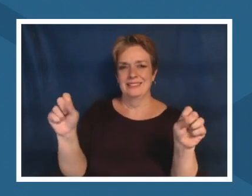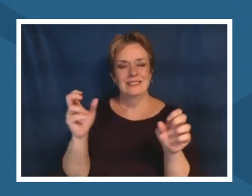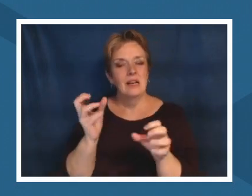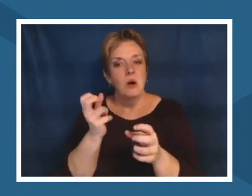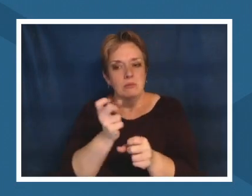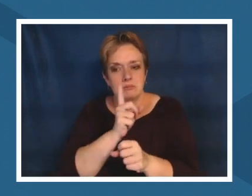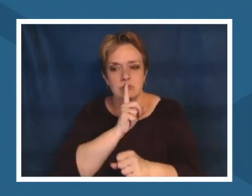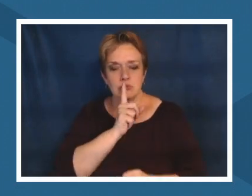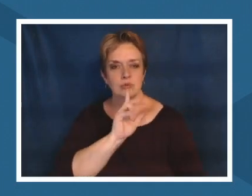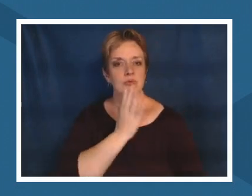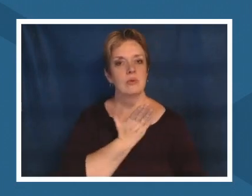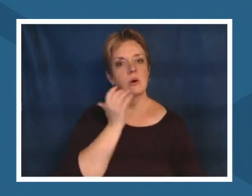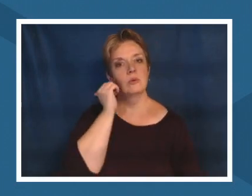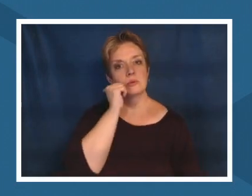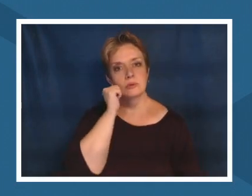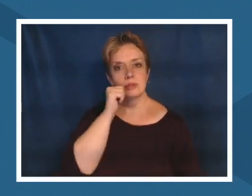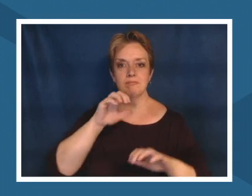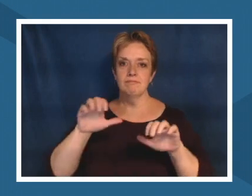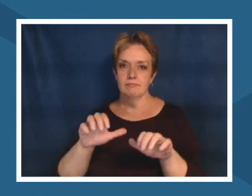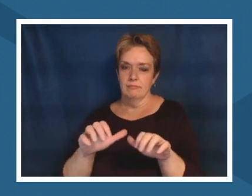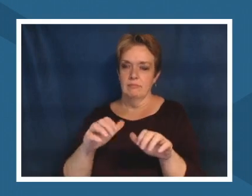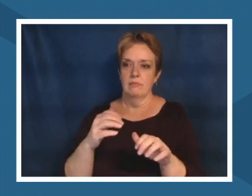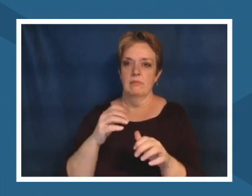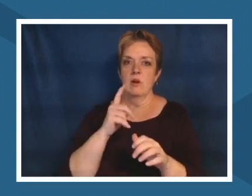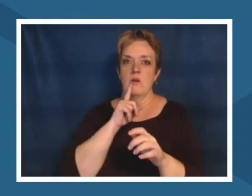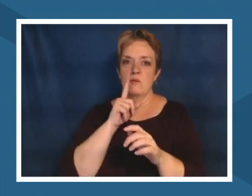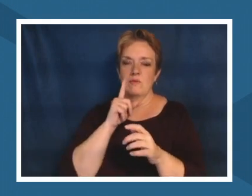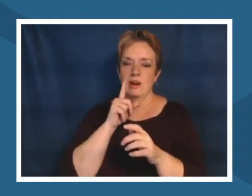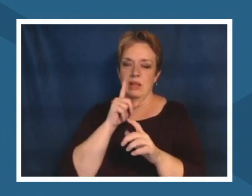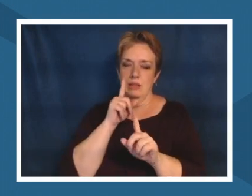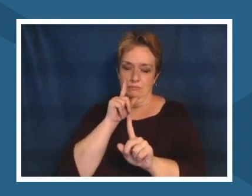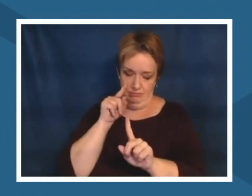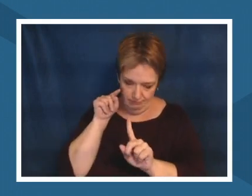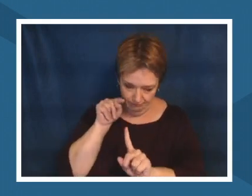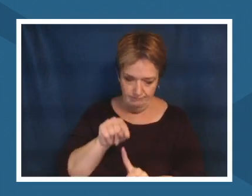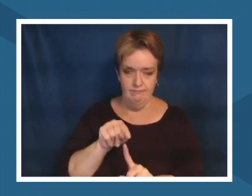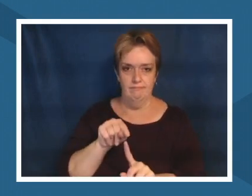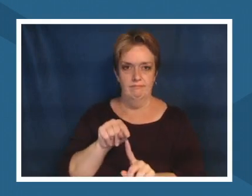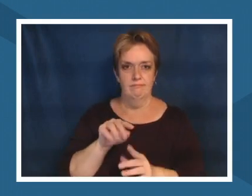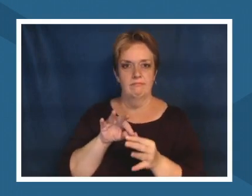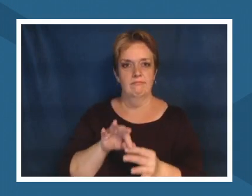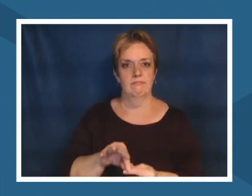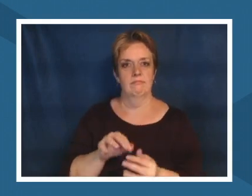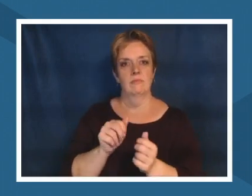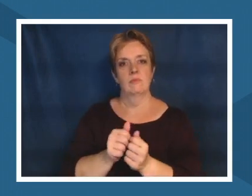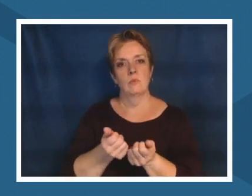um a praxis of the land that we are